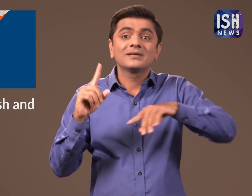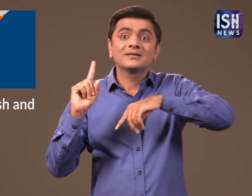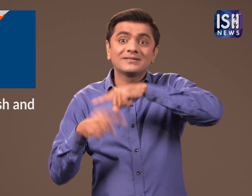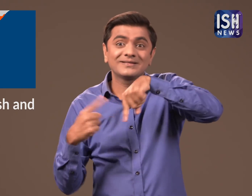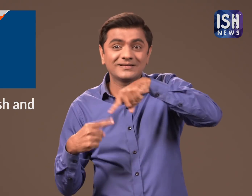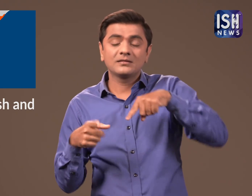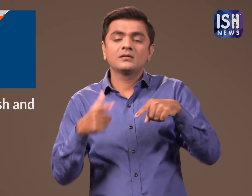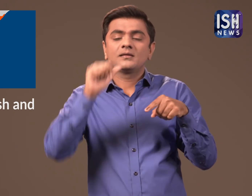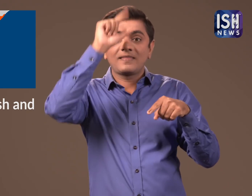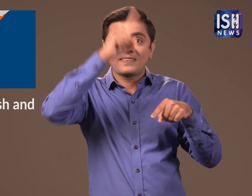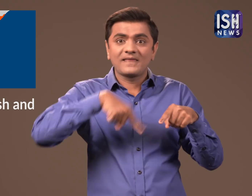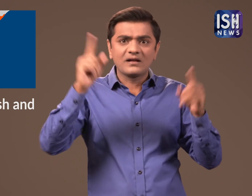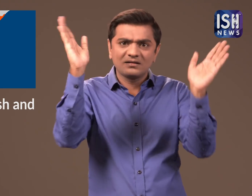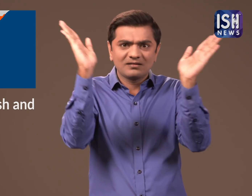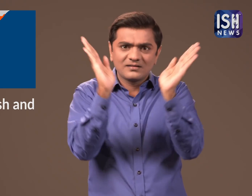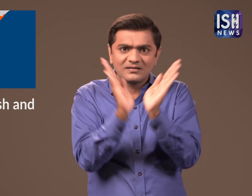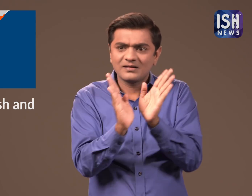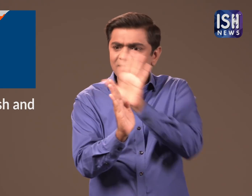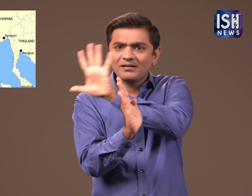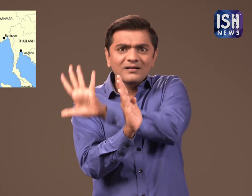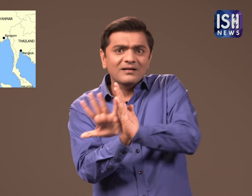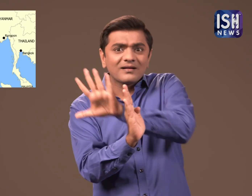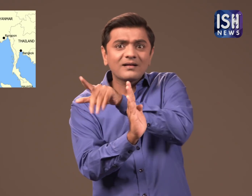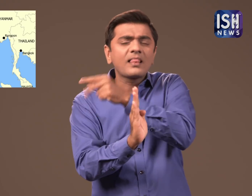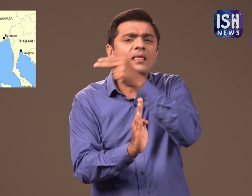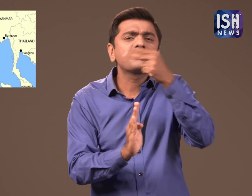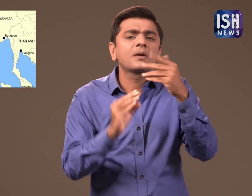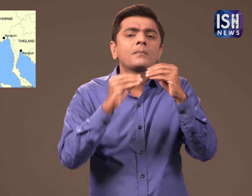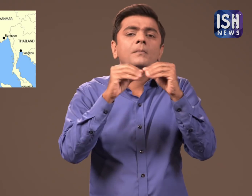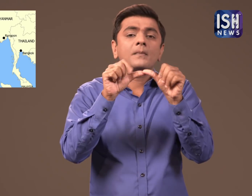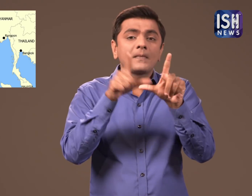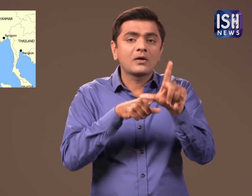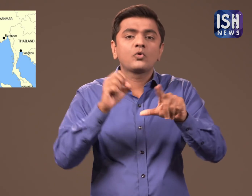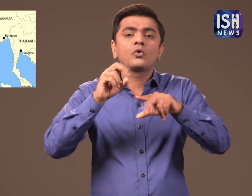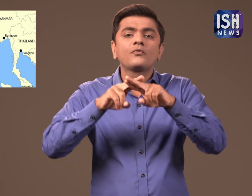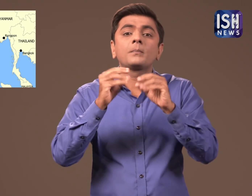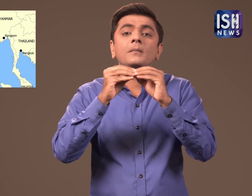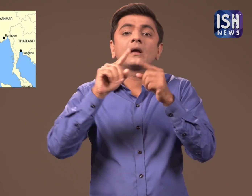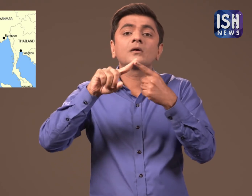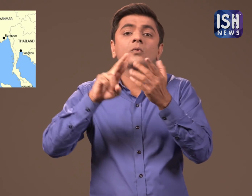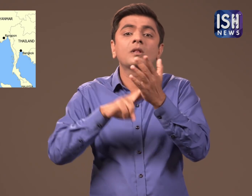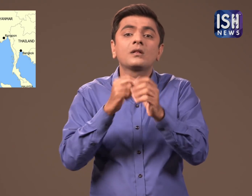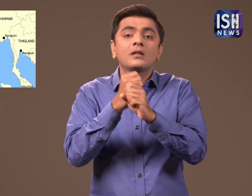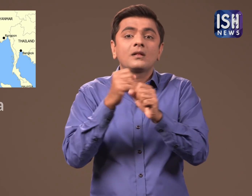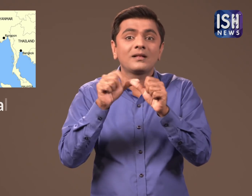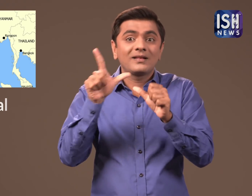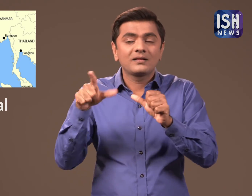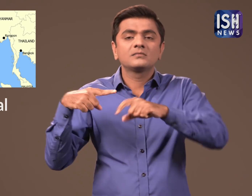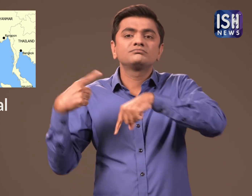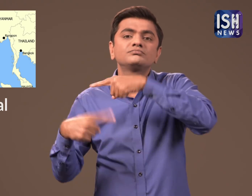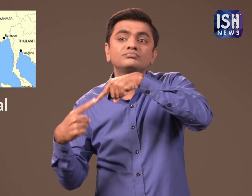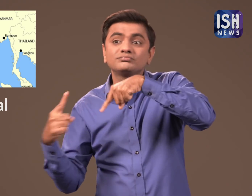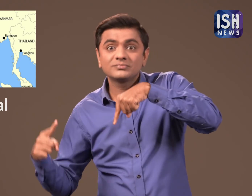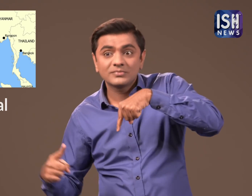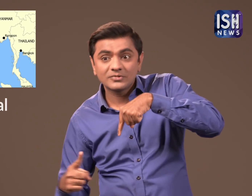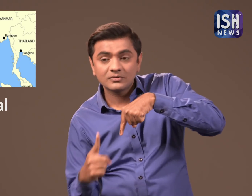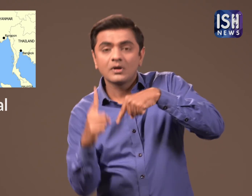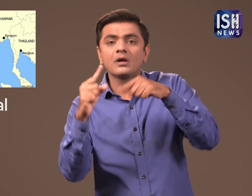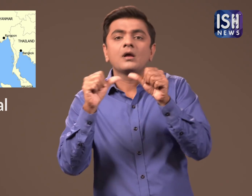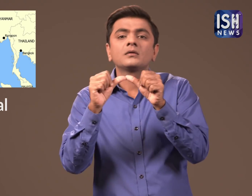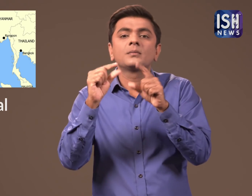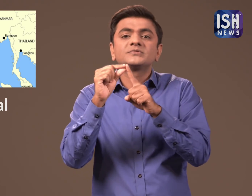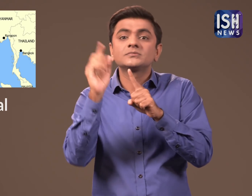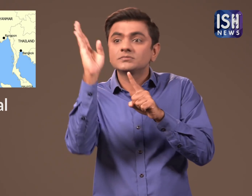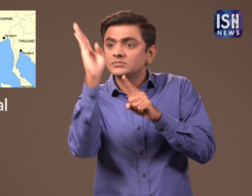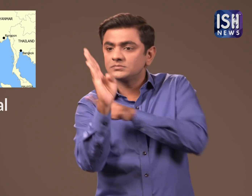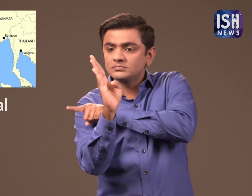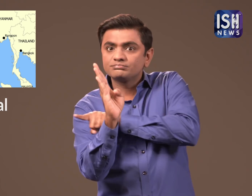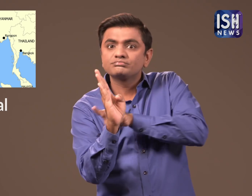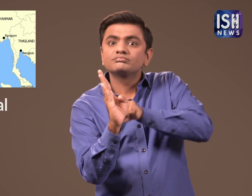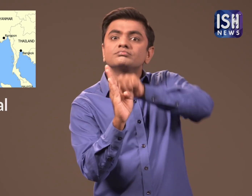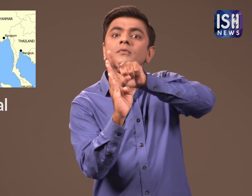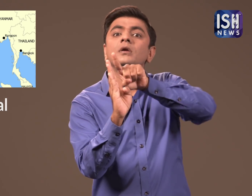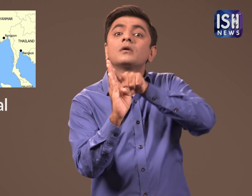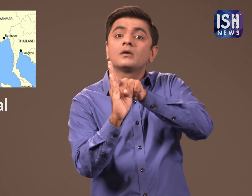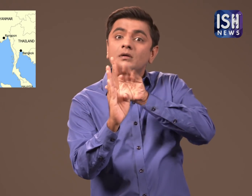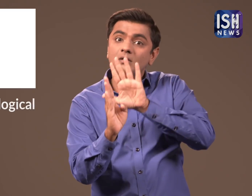The cyclone is moving upwards of the the Bay of Bengal, east of Andhra Pradesh.